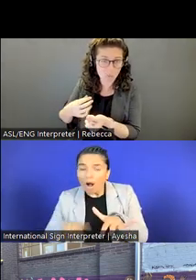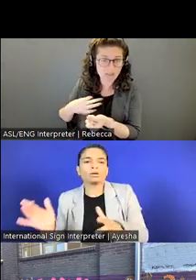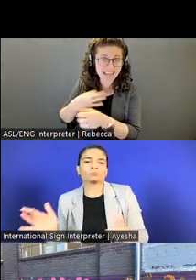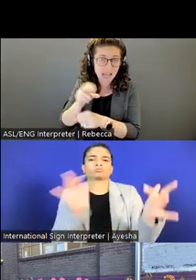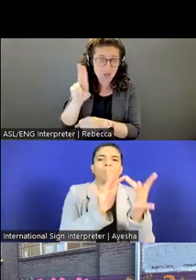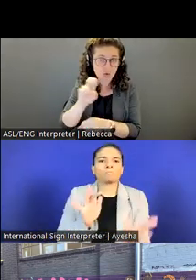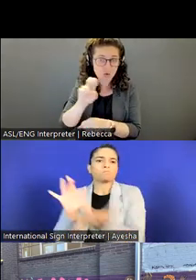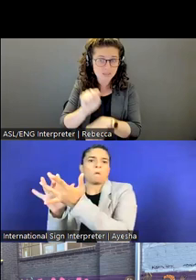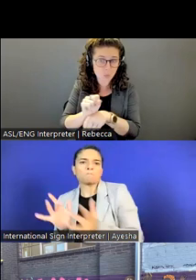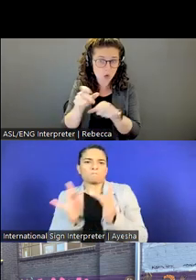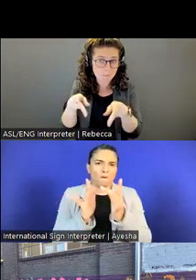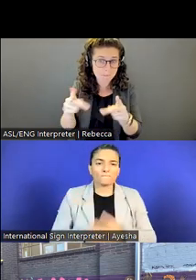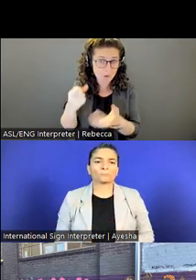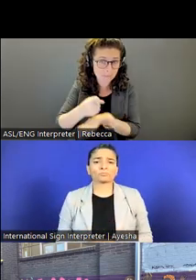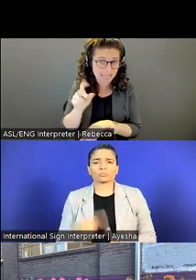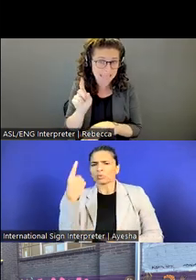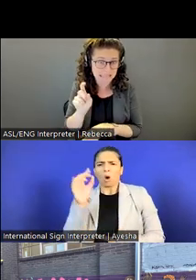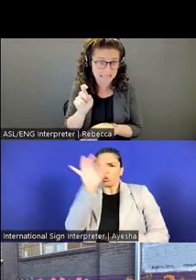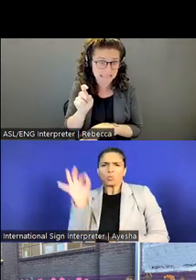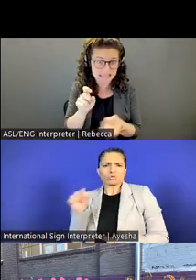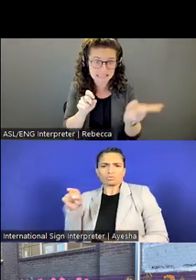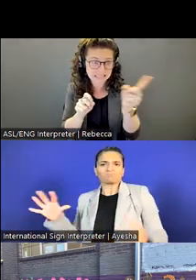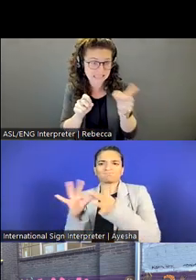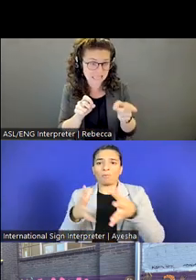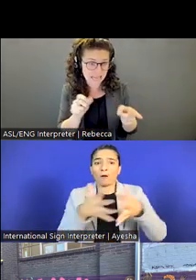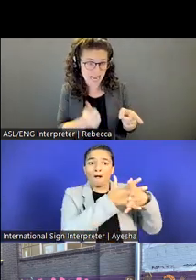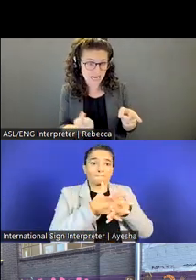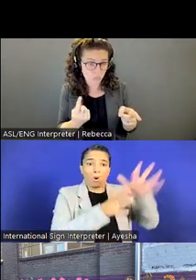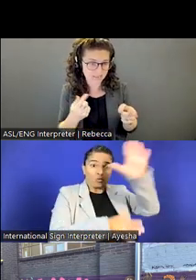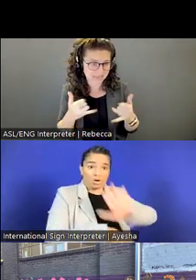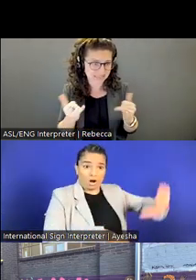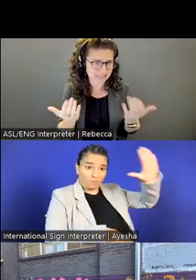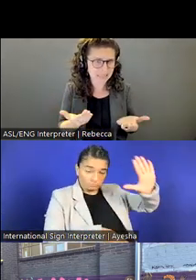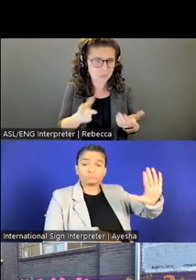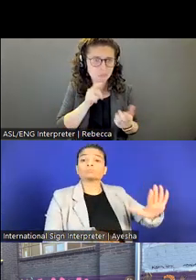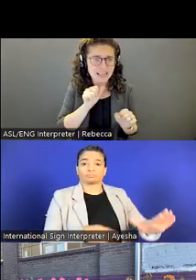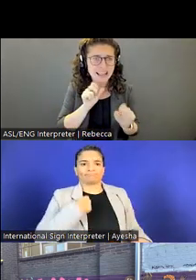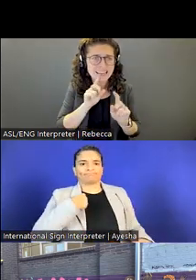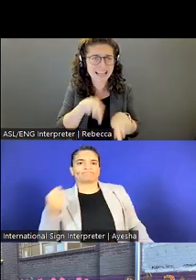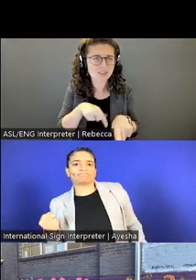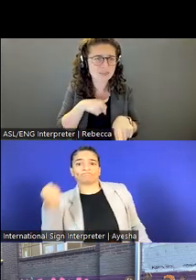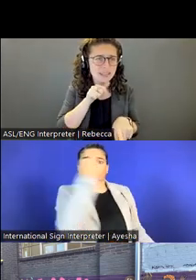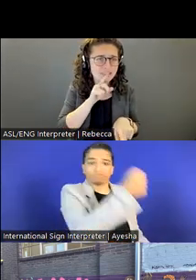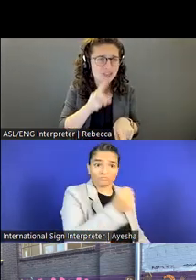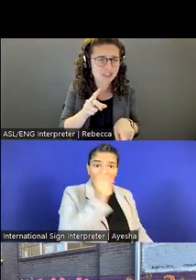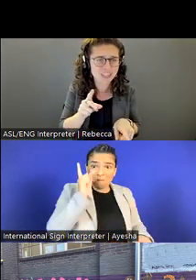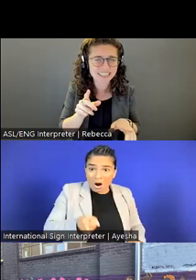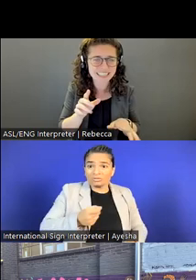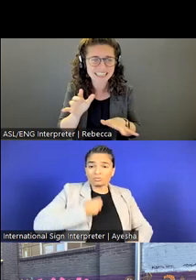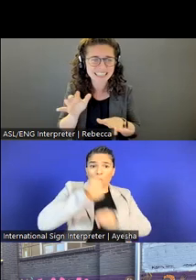So I'm not sure if we have any guest presenters who are still here, but let's see maybe we'll